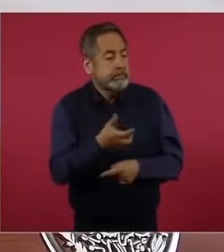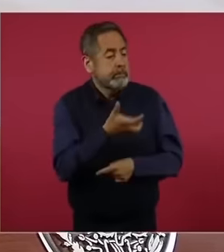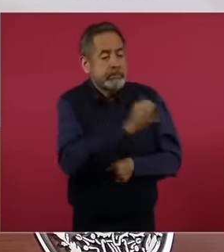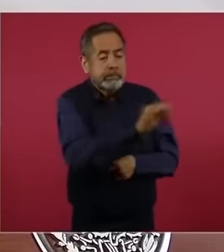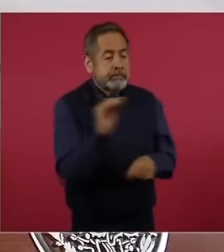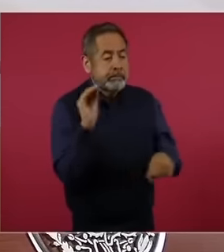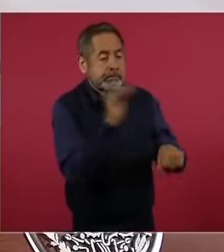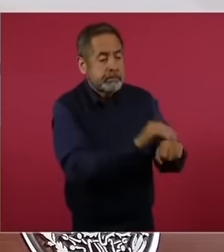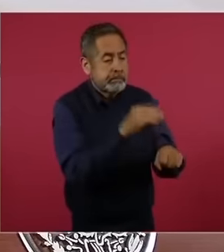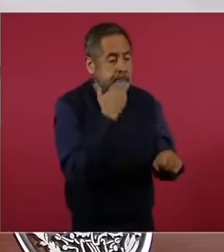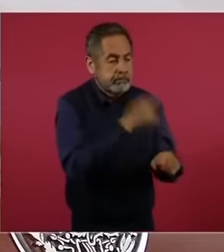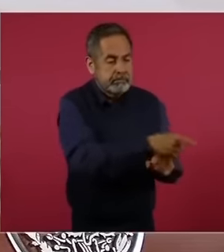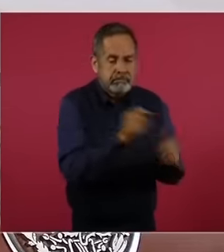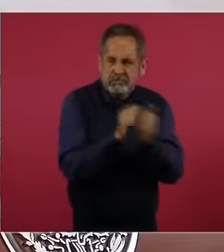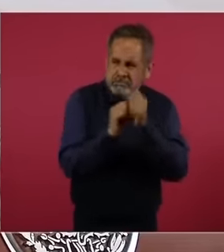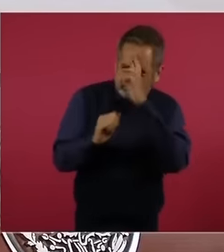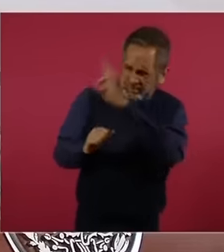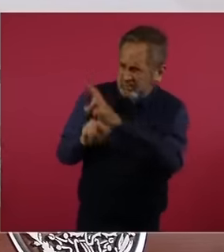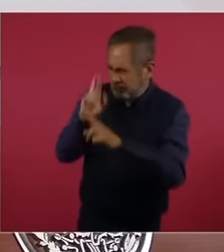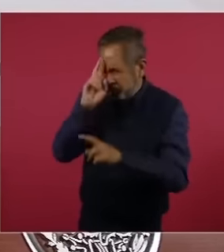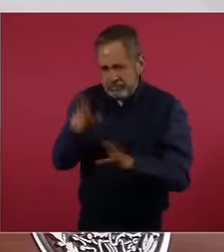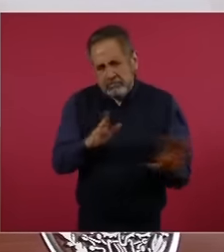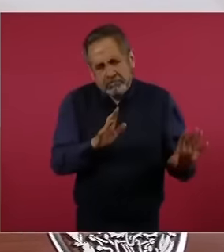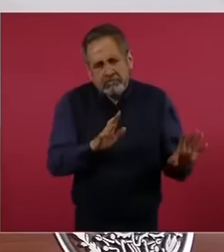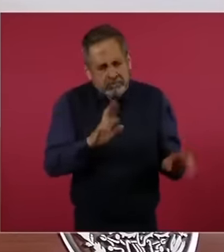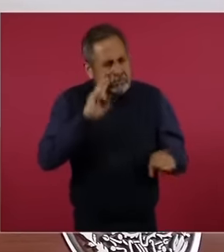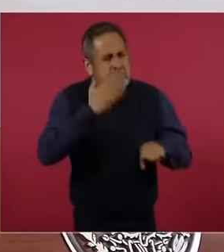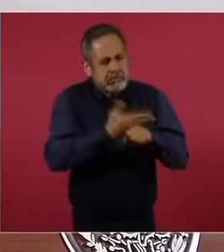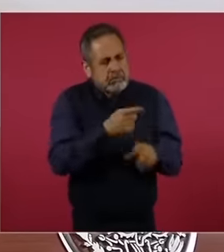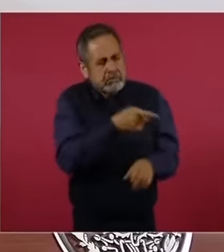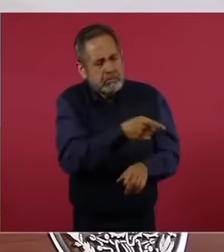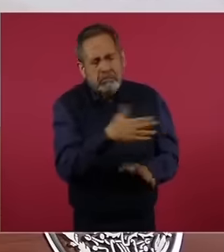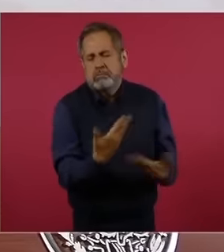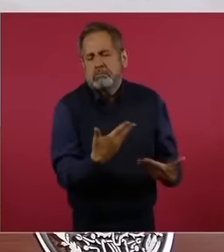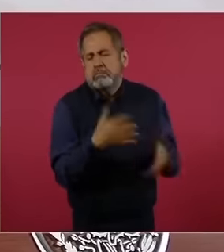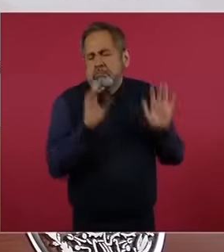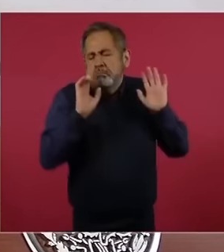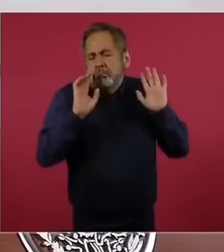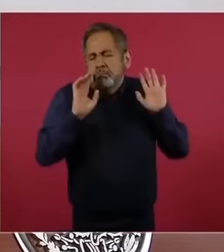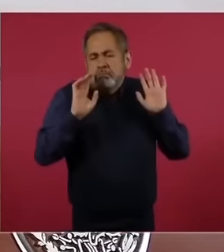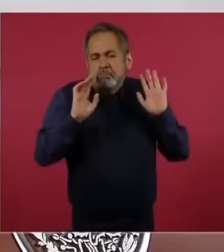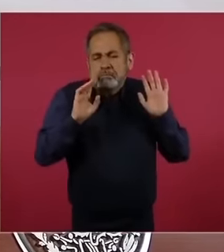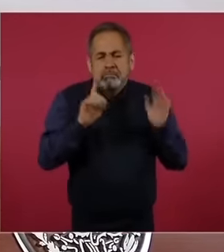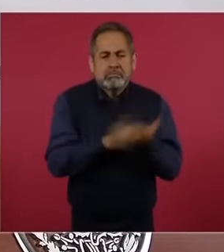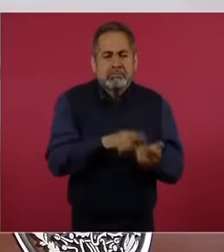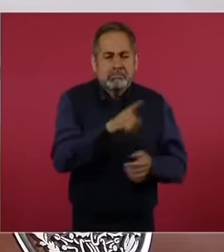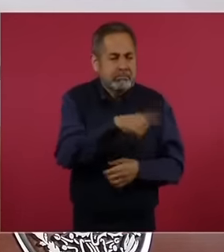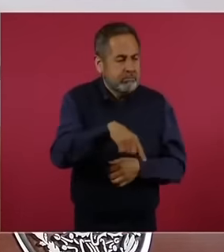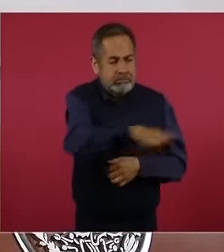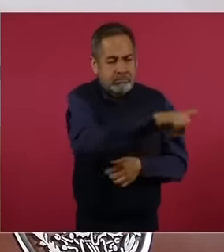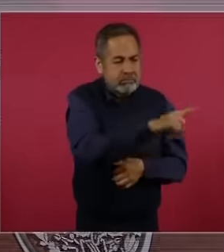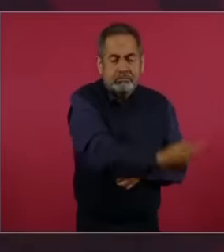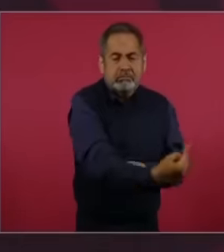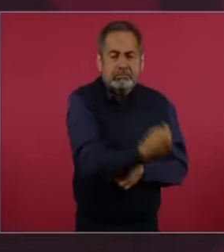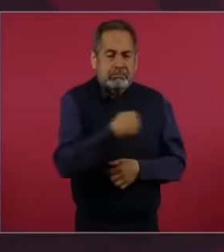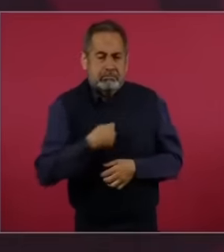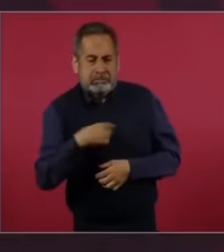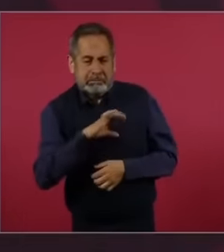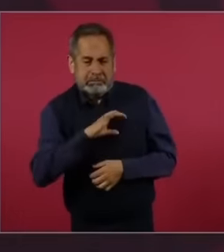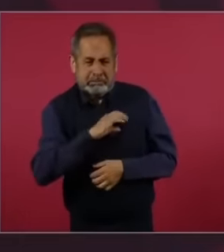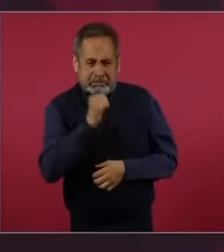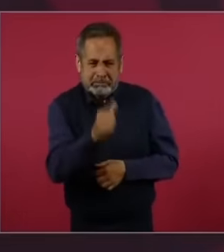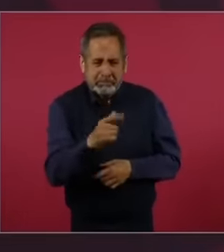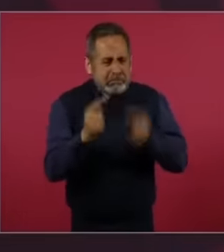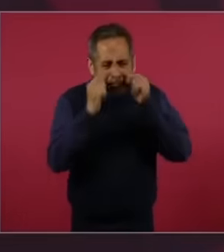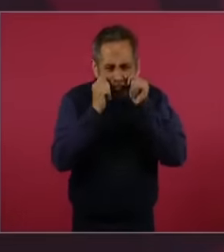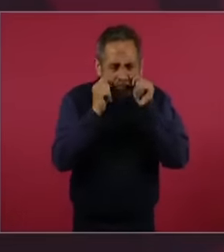of those who do not see us favorably we would not have